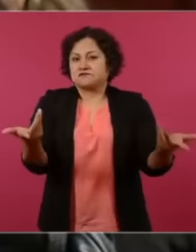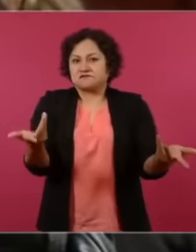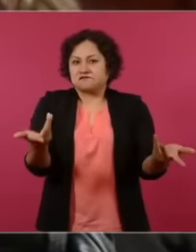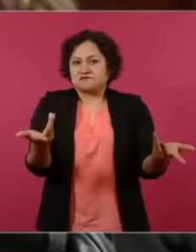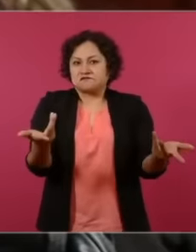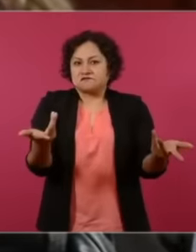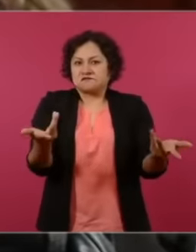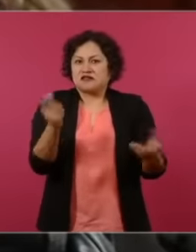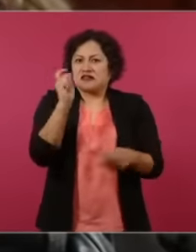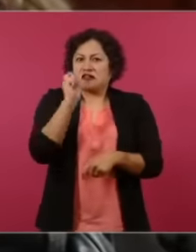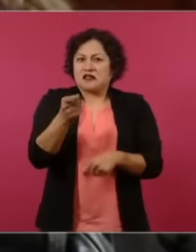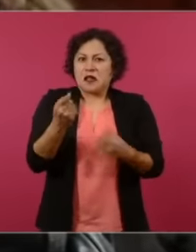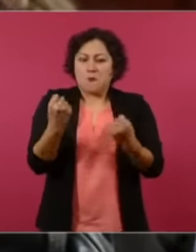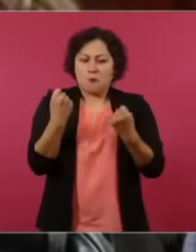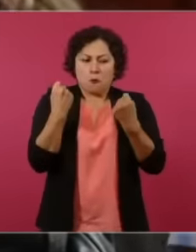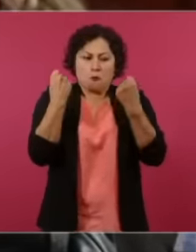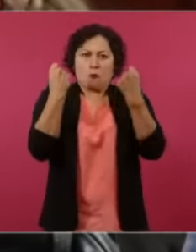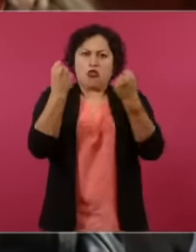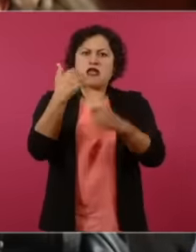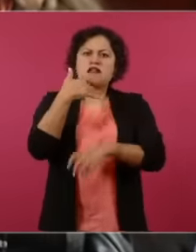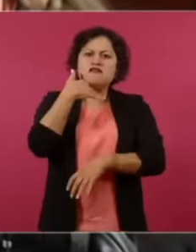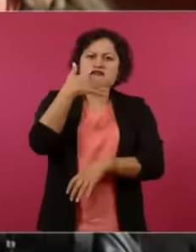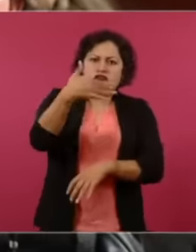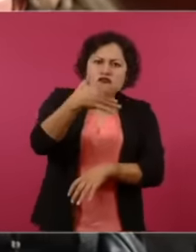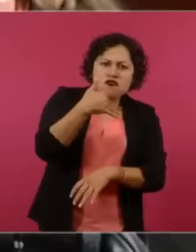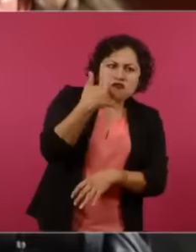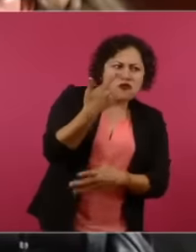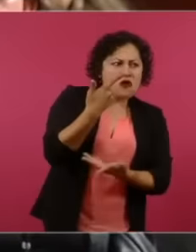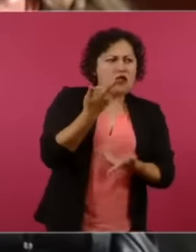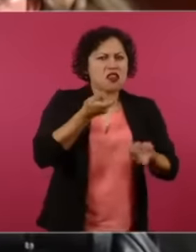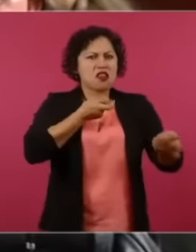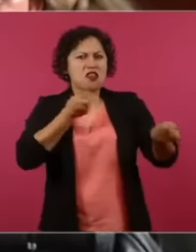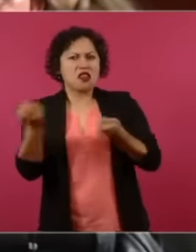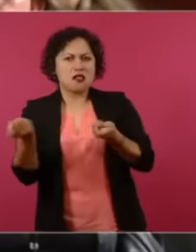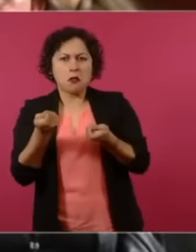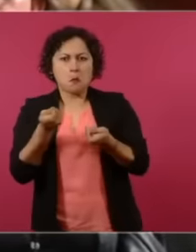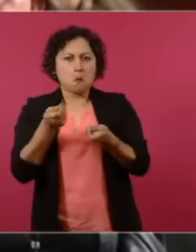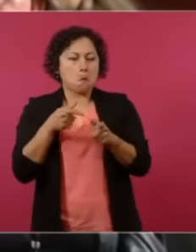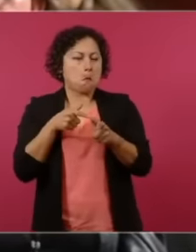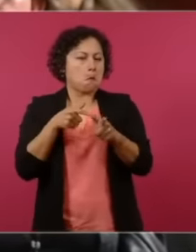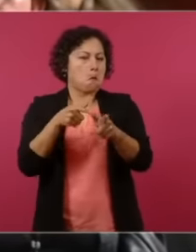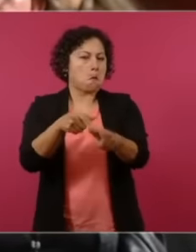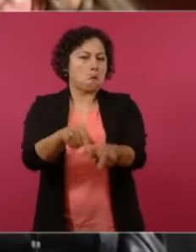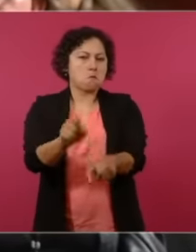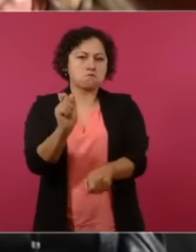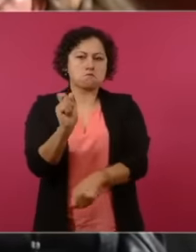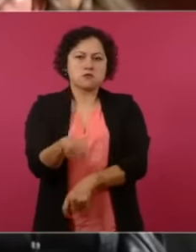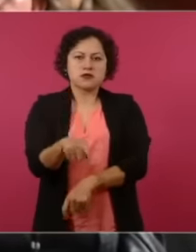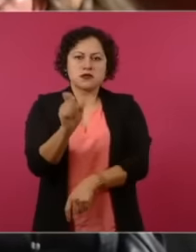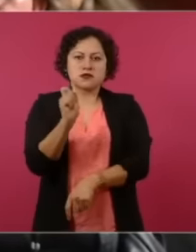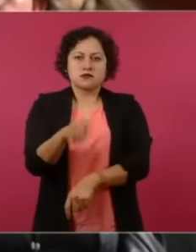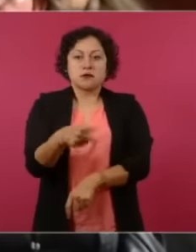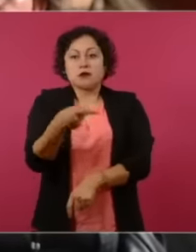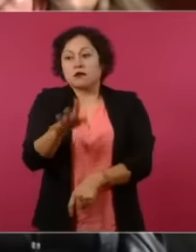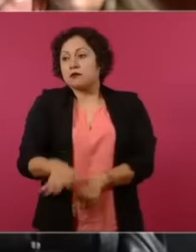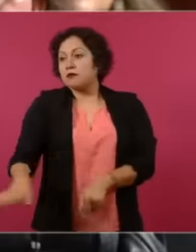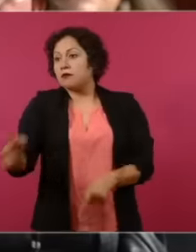of Power was lost and the people did lose and there is concern about what is coming there is concern because you